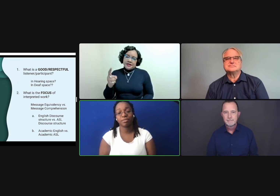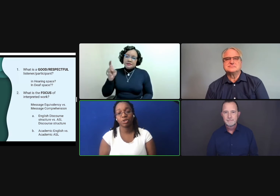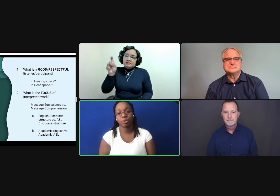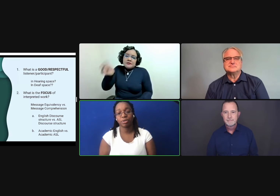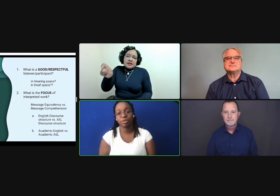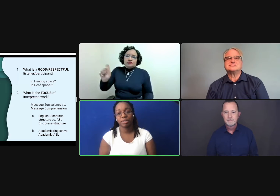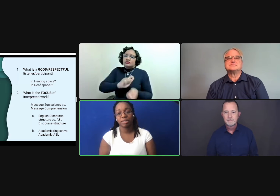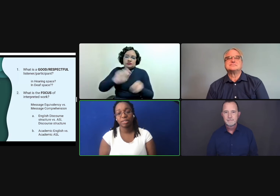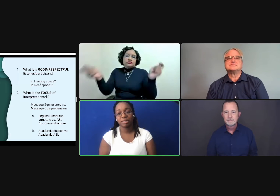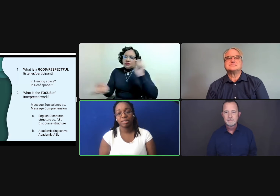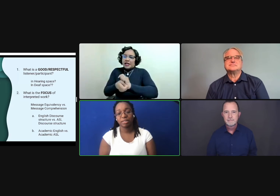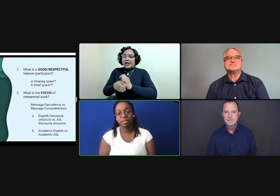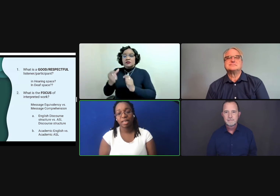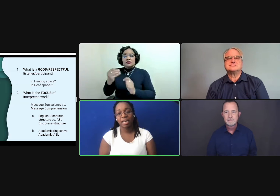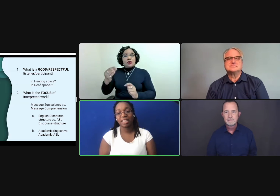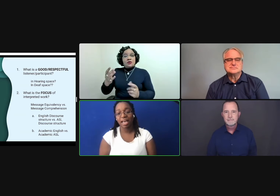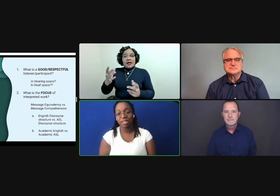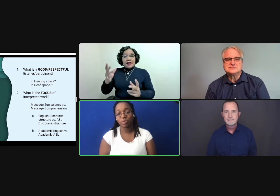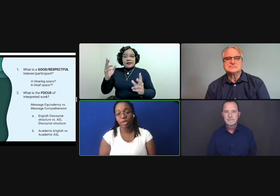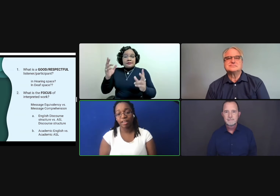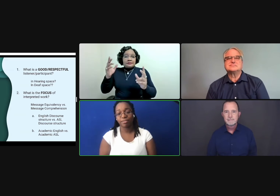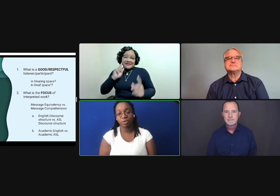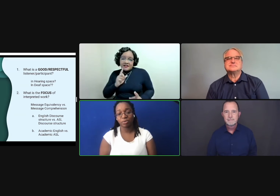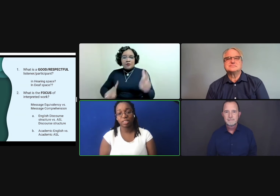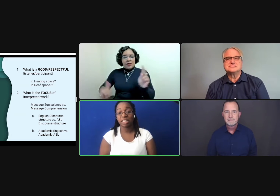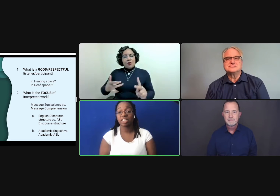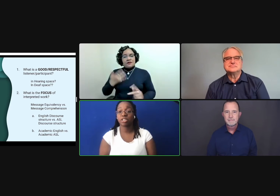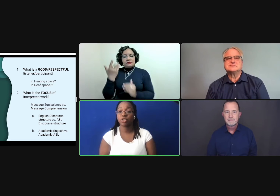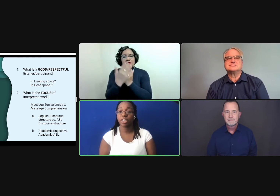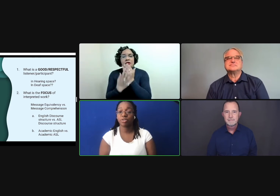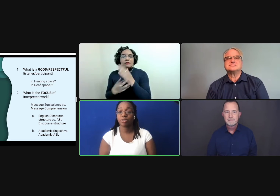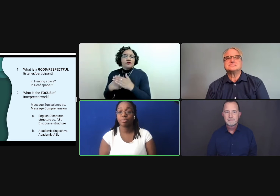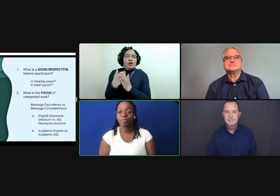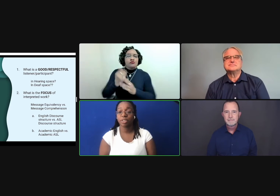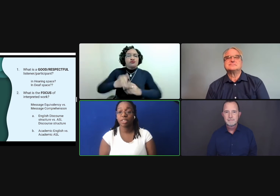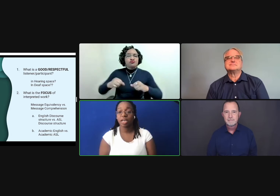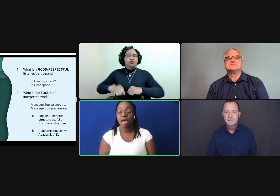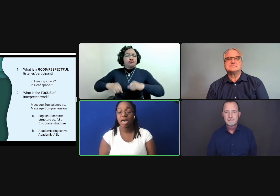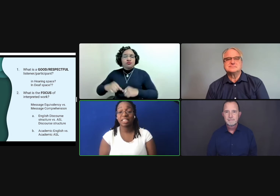individual. And that is what I feel needs to change.